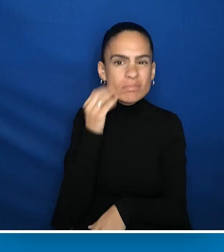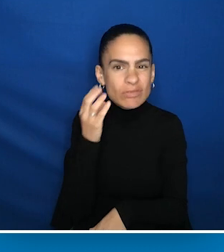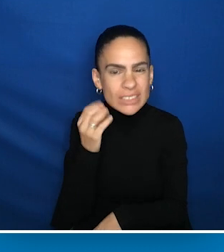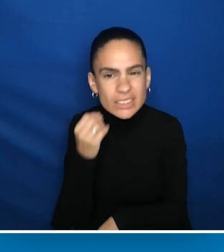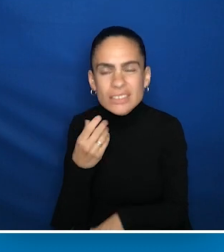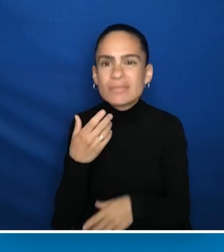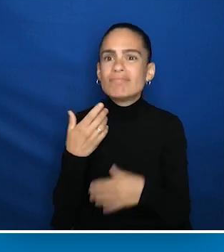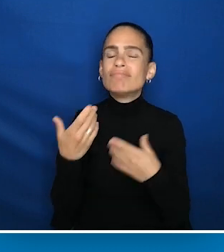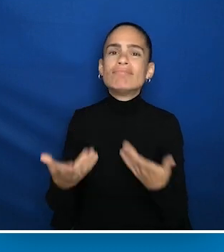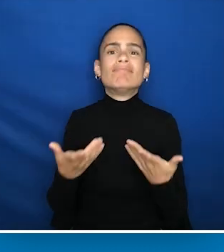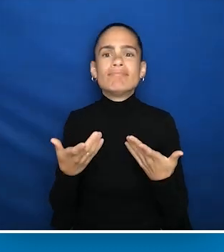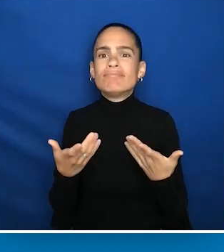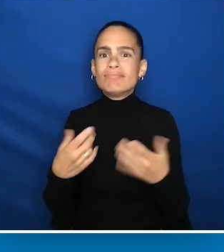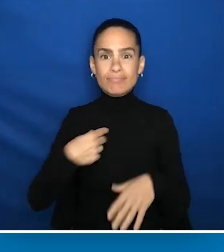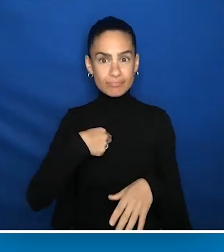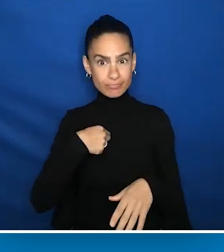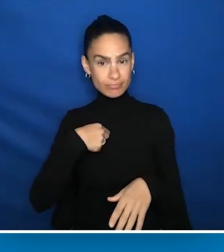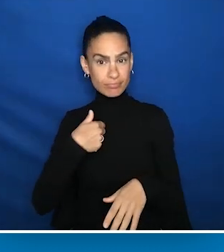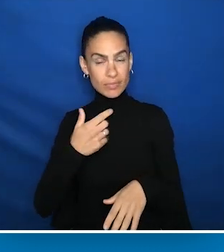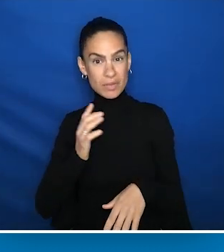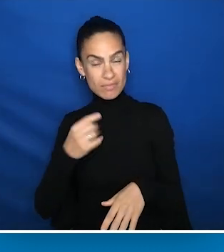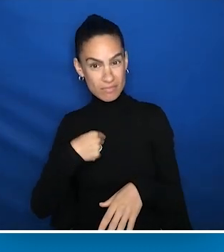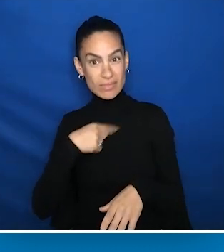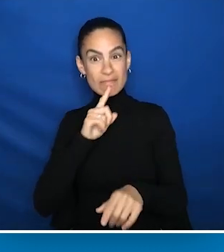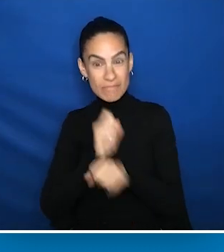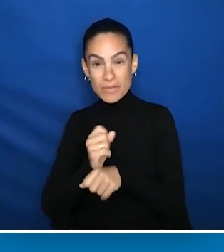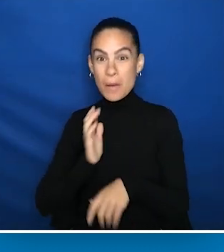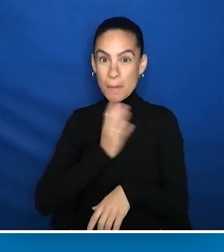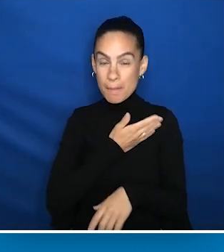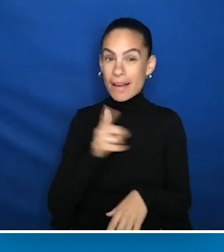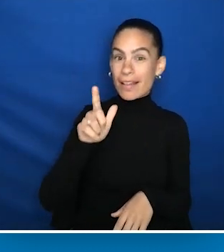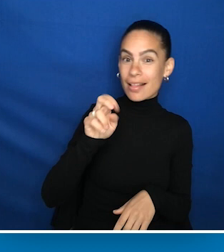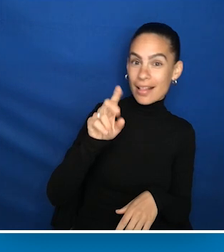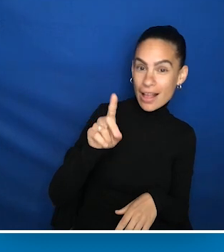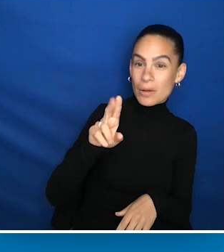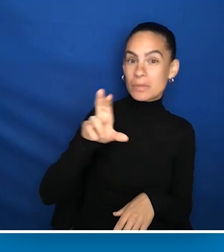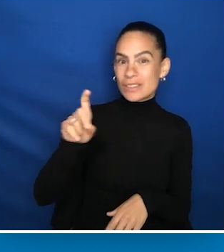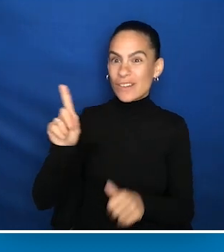And as our LEND/UCEDD's first LEND self-advocate,